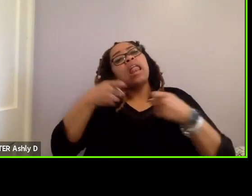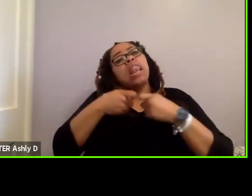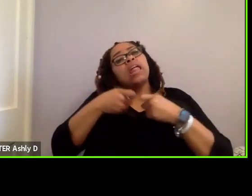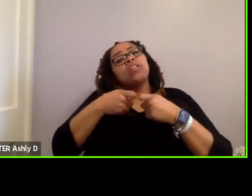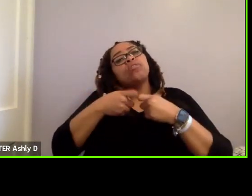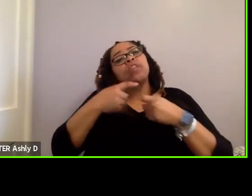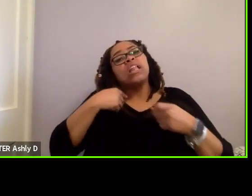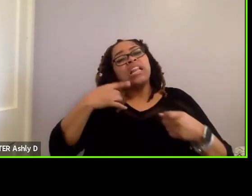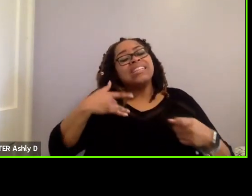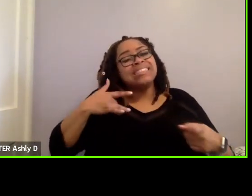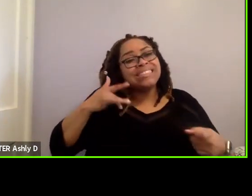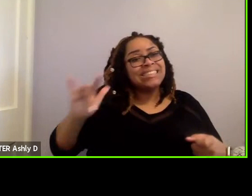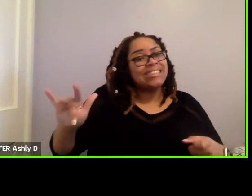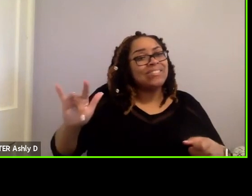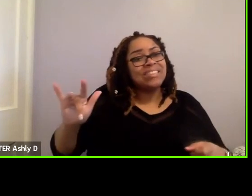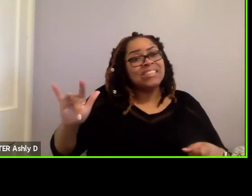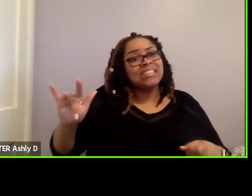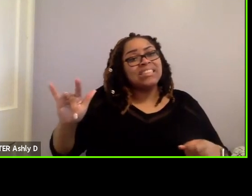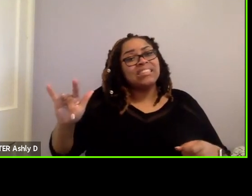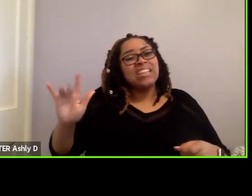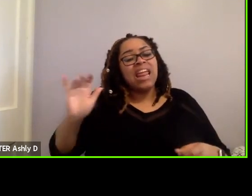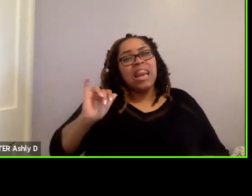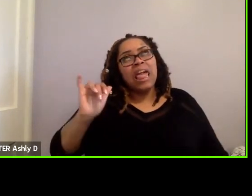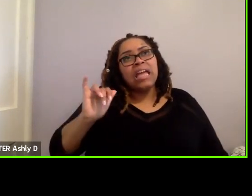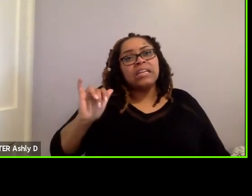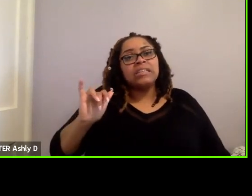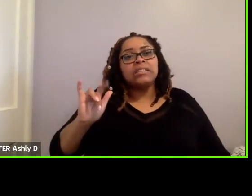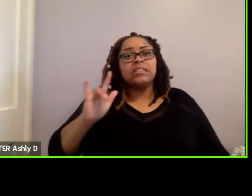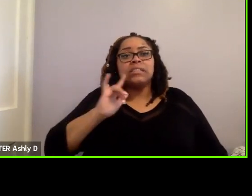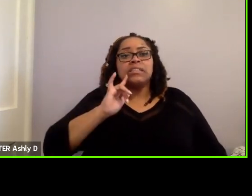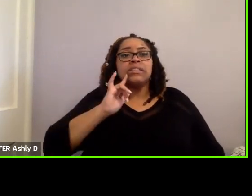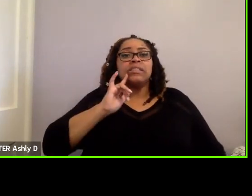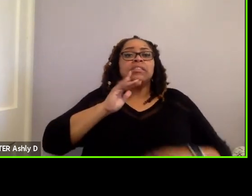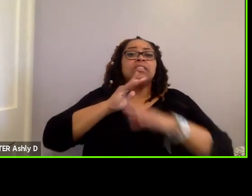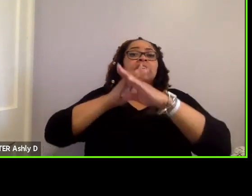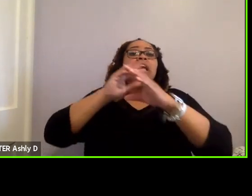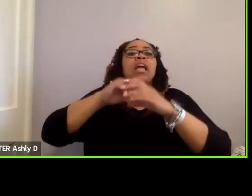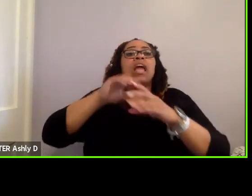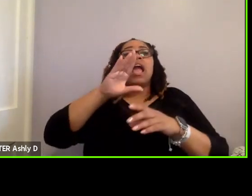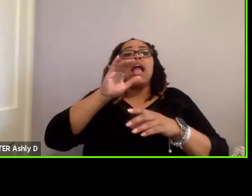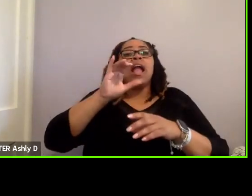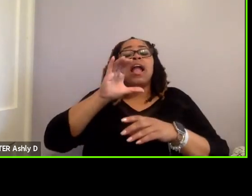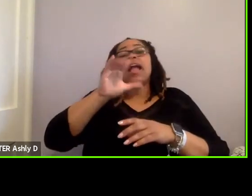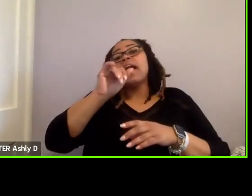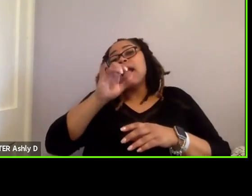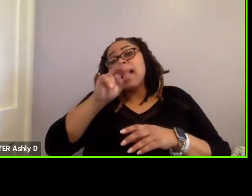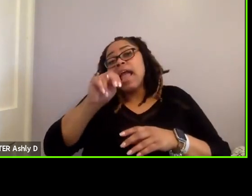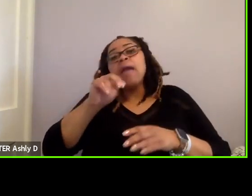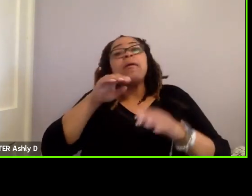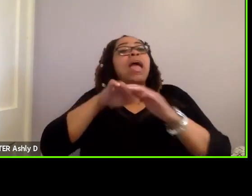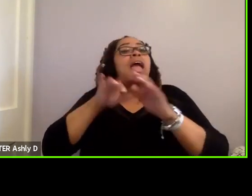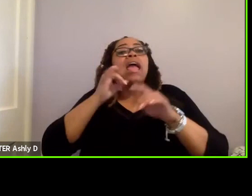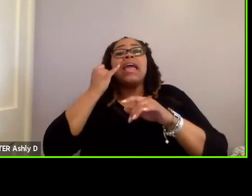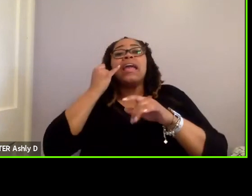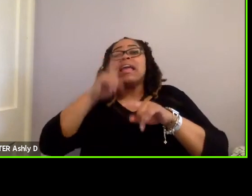sensitivity, in terms of shielding in the cabin, access if they can’t use a cell phone,